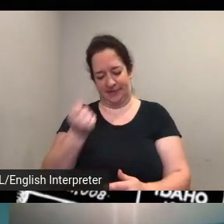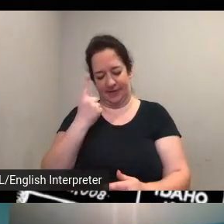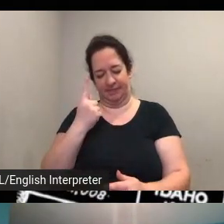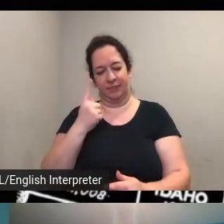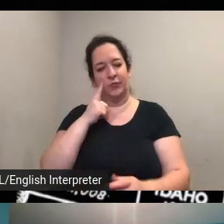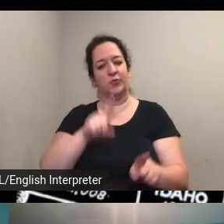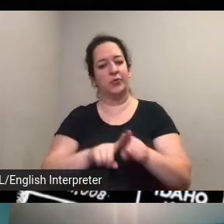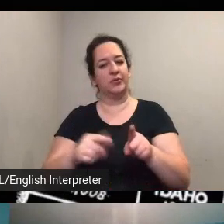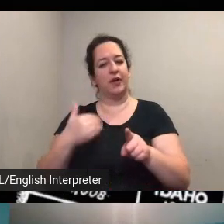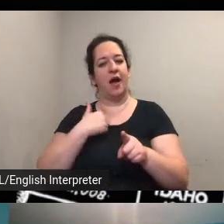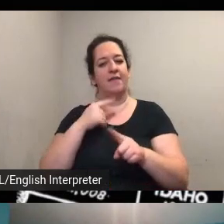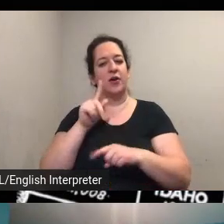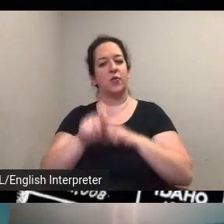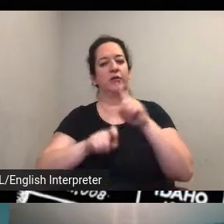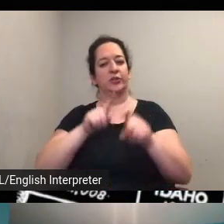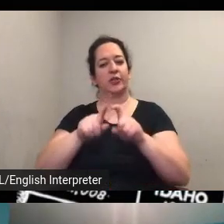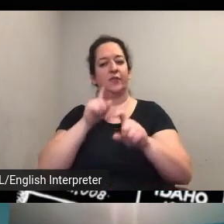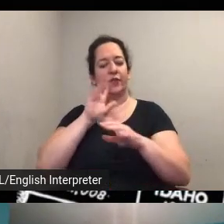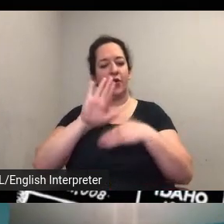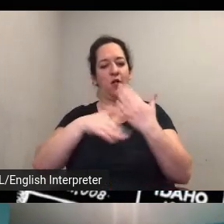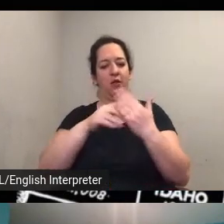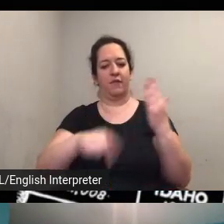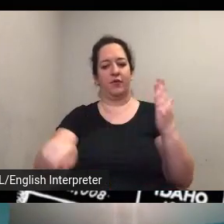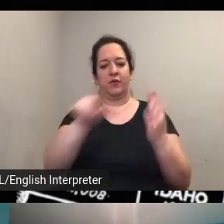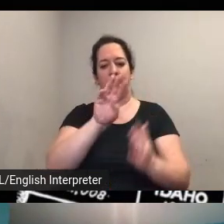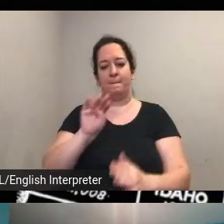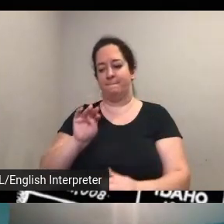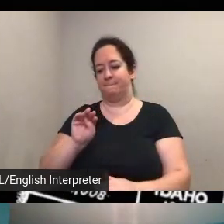question uh for you all from malvino dalterio